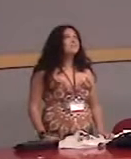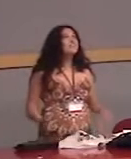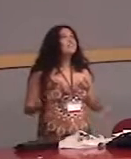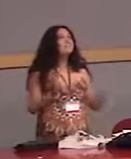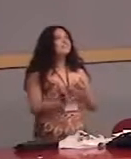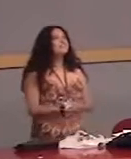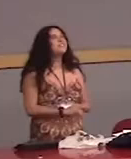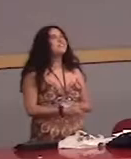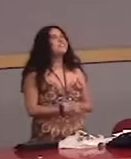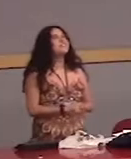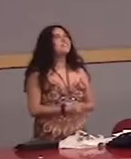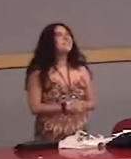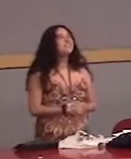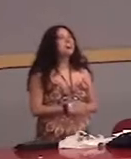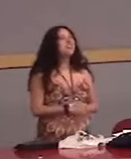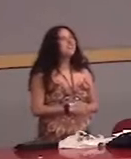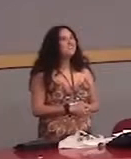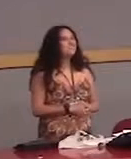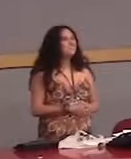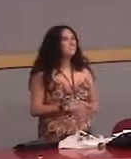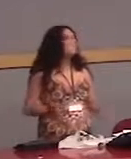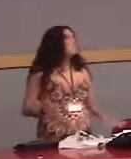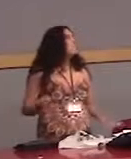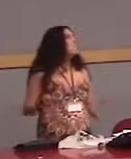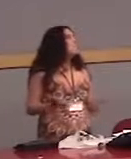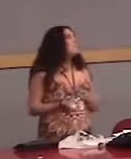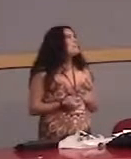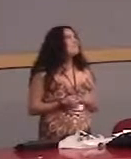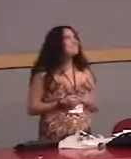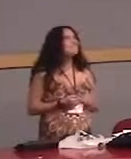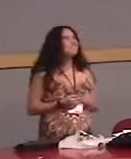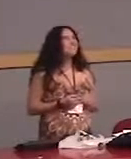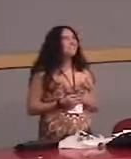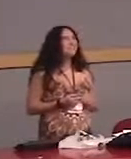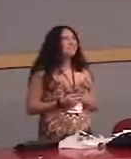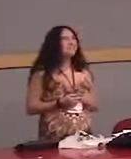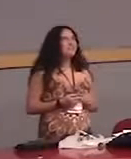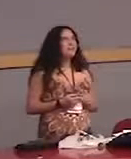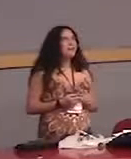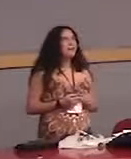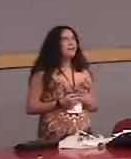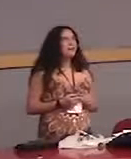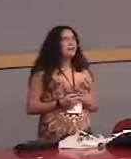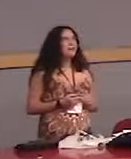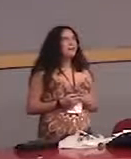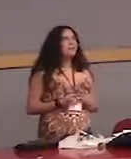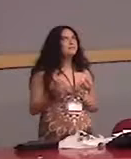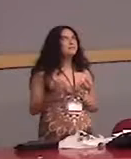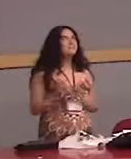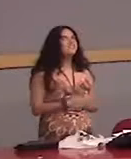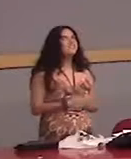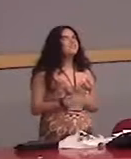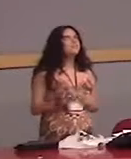with the brains and we got to like do brain,